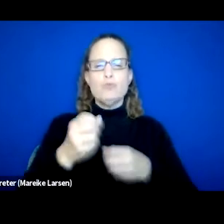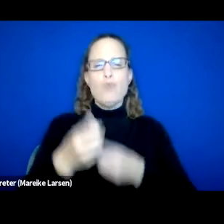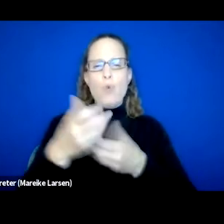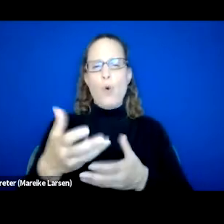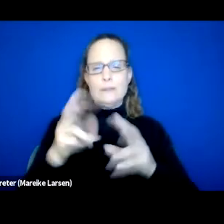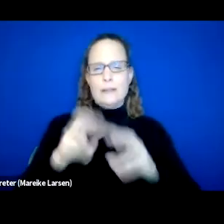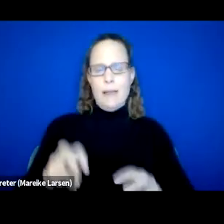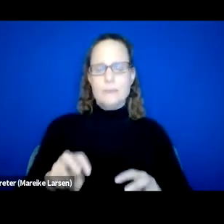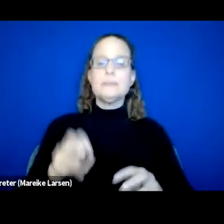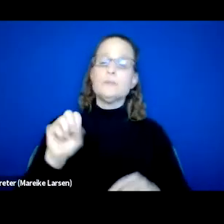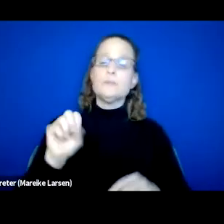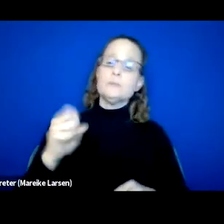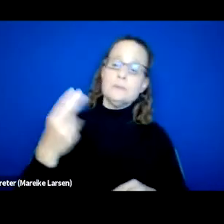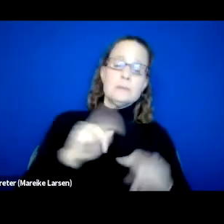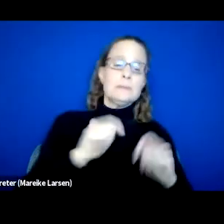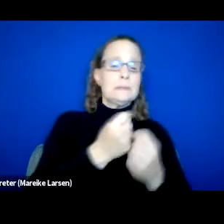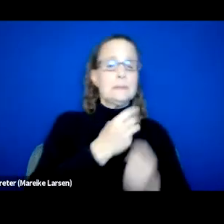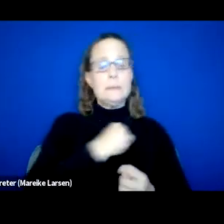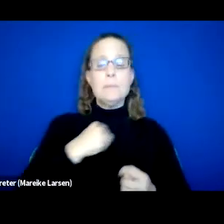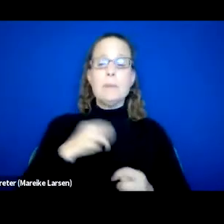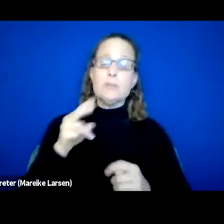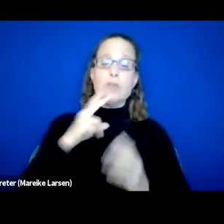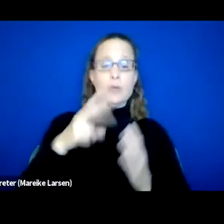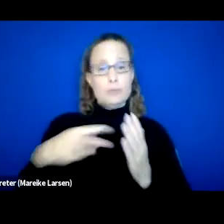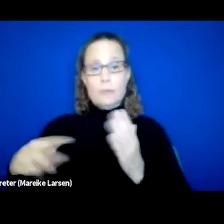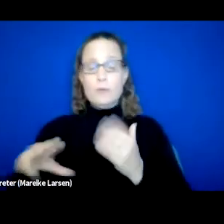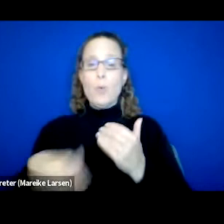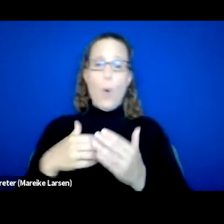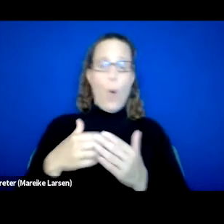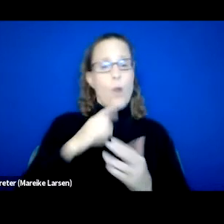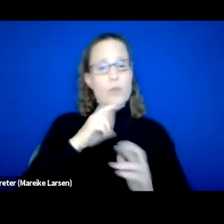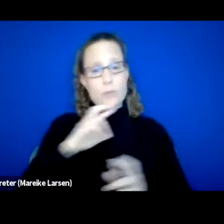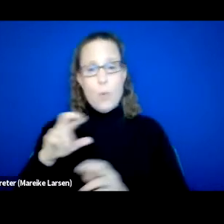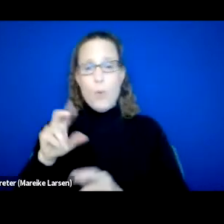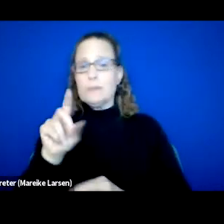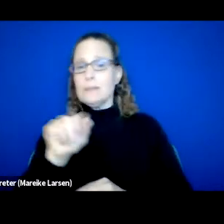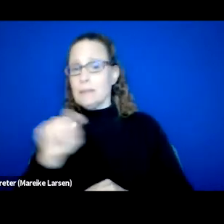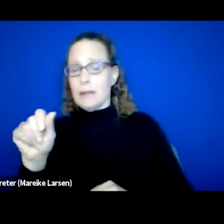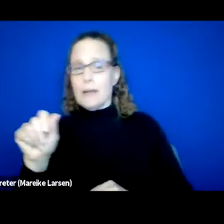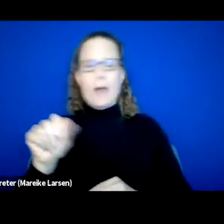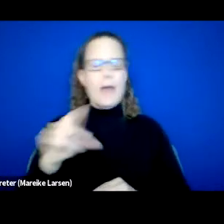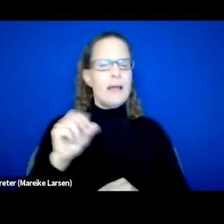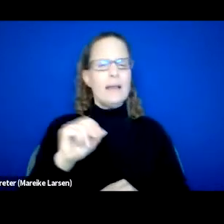and stakeholders will review these data points and essentially continuously ask why certain barriers